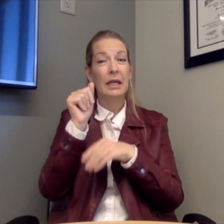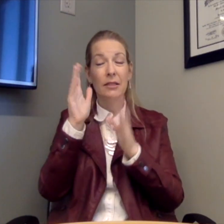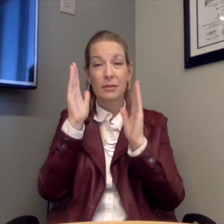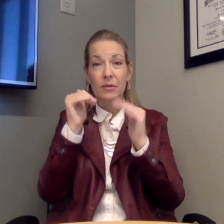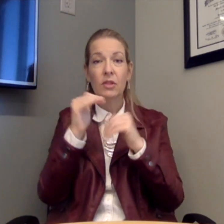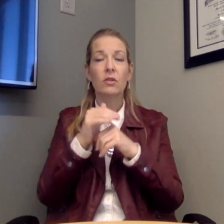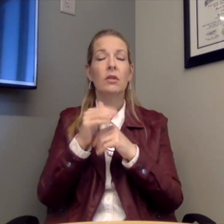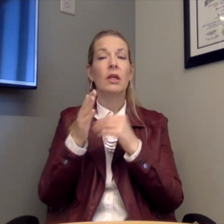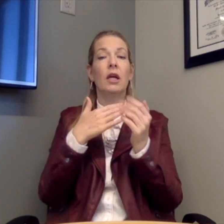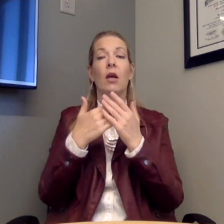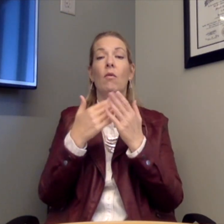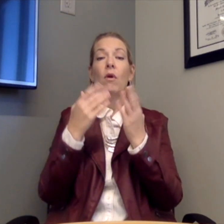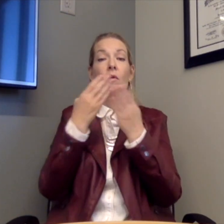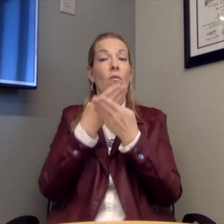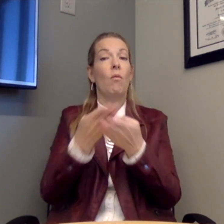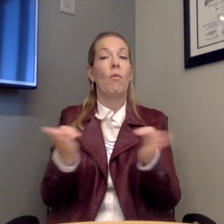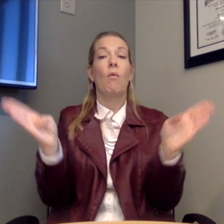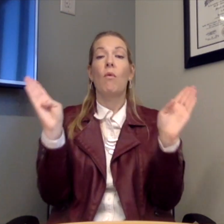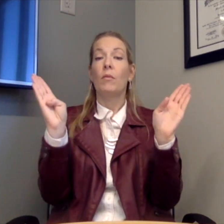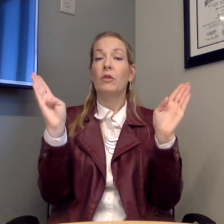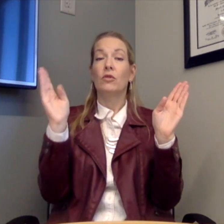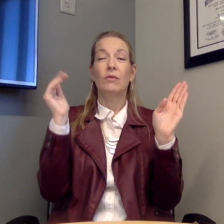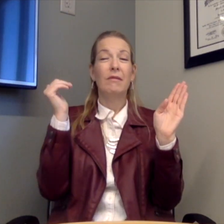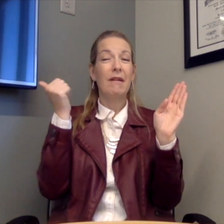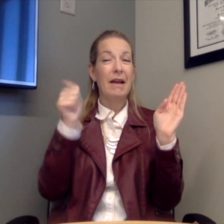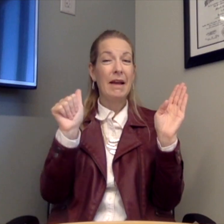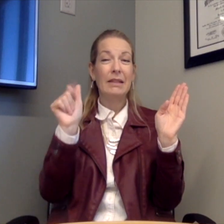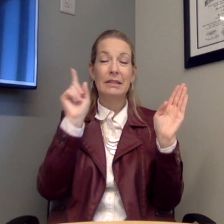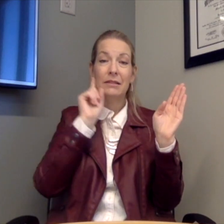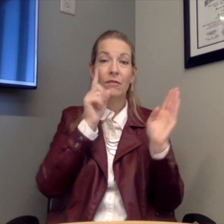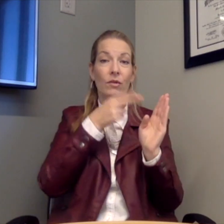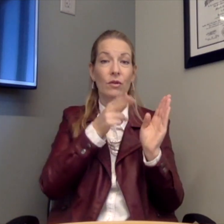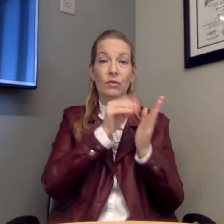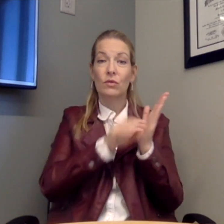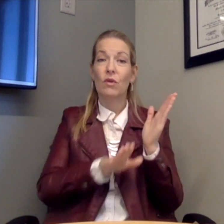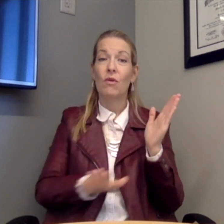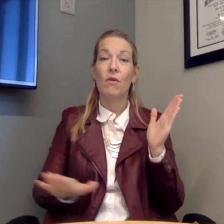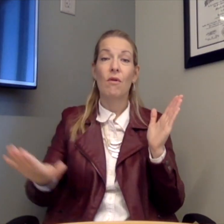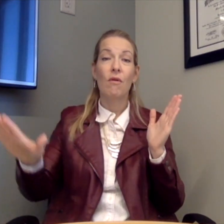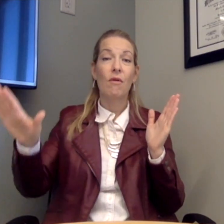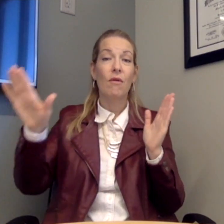expectations, GPA expectations, and it is open for all or any deaf and hard of hearing students